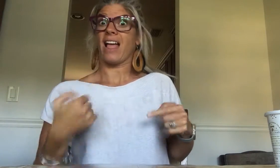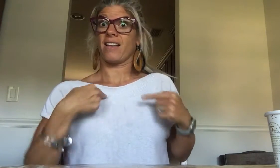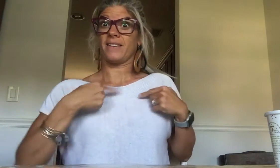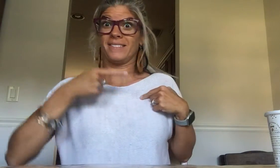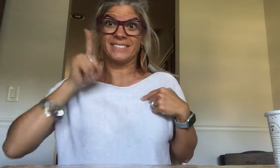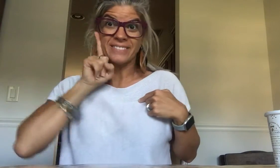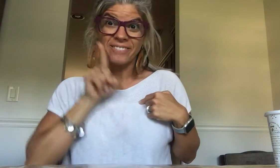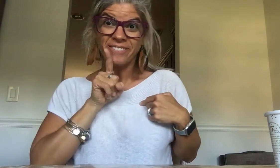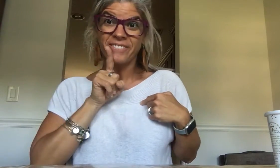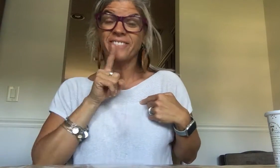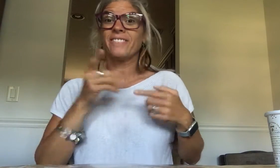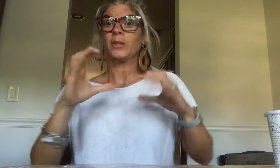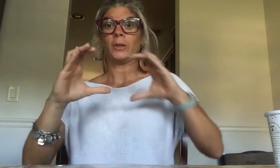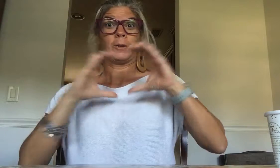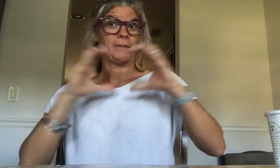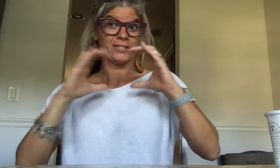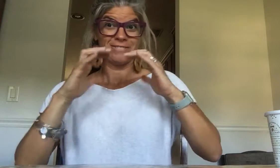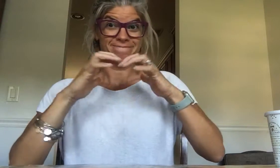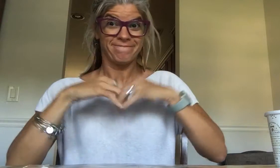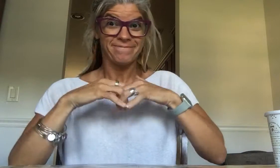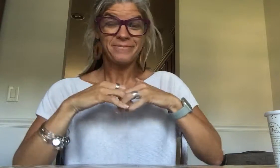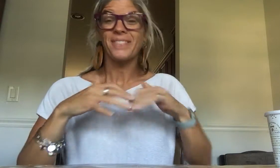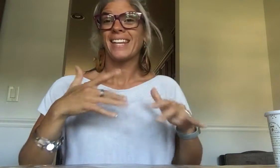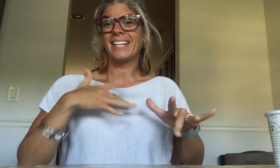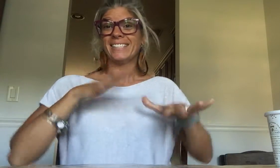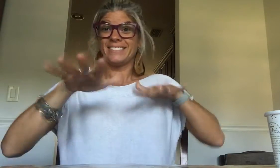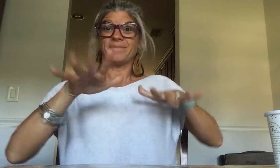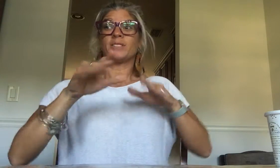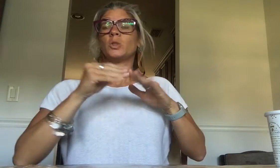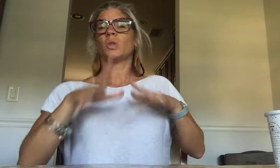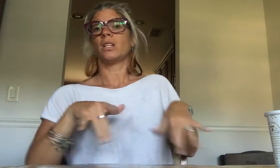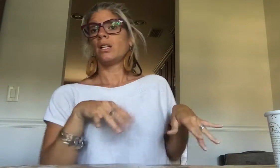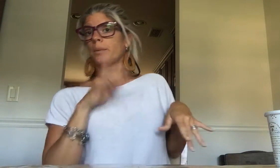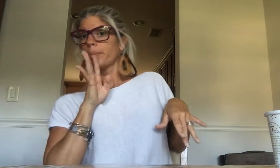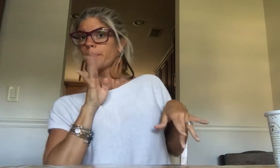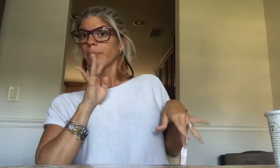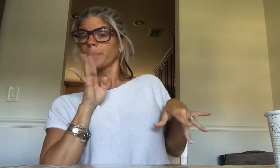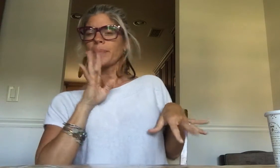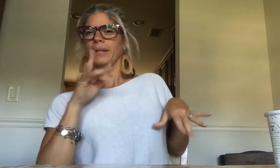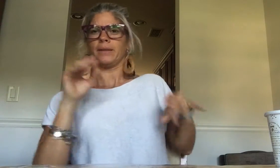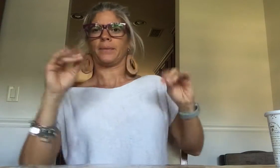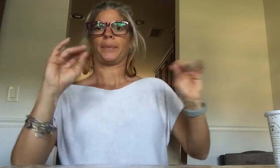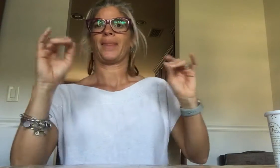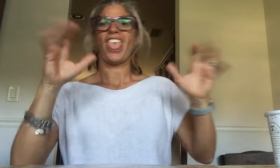remember I'm Deaf and communication has failed and those students were blatantly talking out and laughing